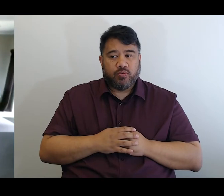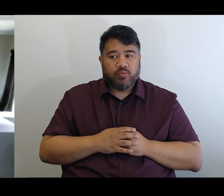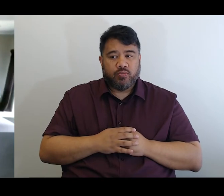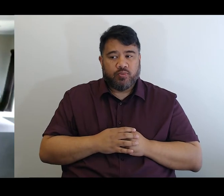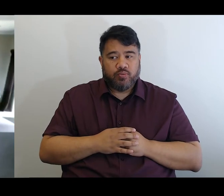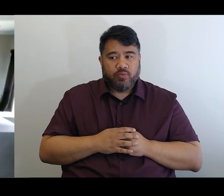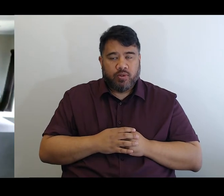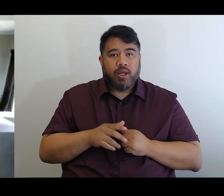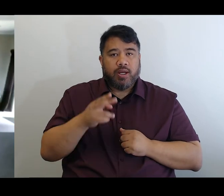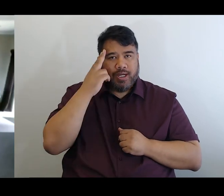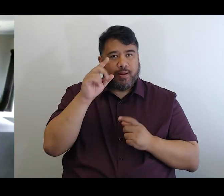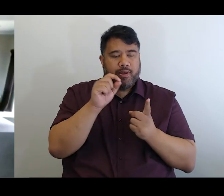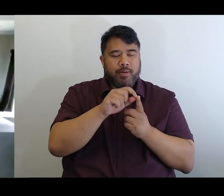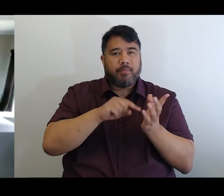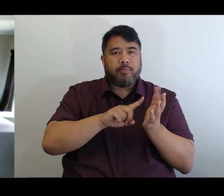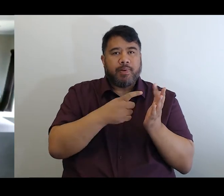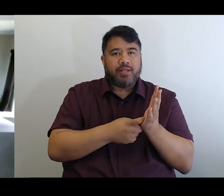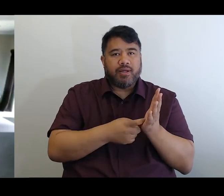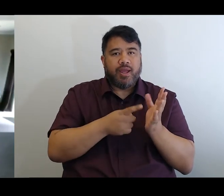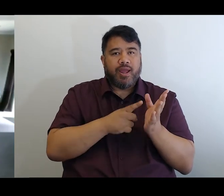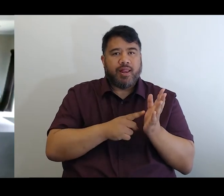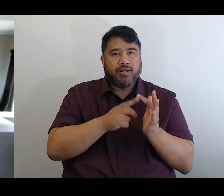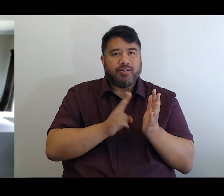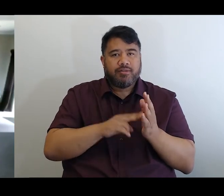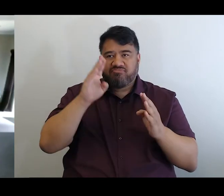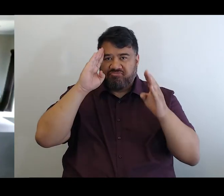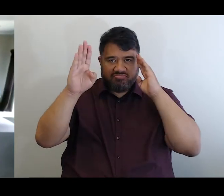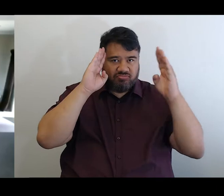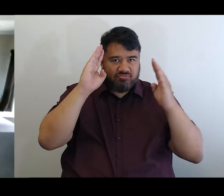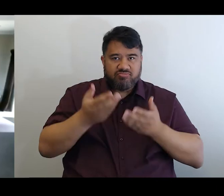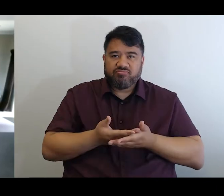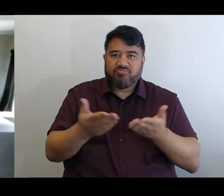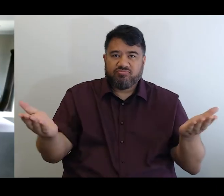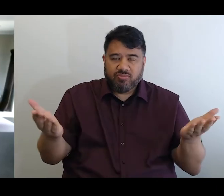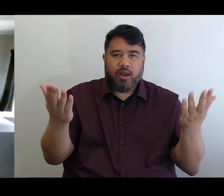Ko Peter Allen ahau. Tēnā koutou tēnā koutou, nau mai haere mai haere mai I tēnei pō.